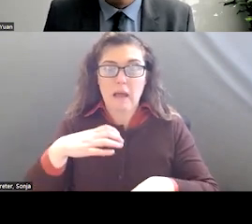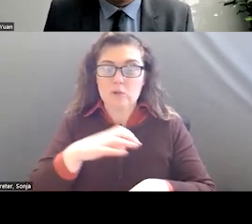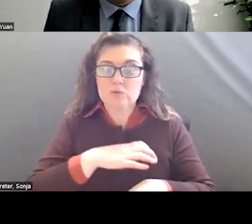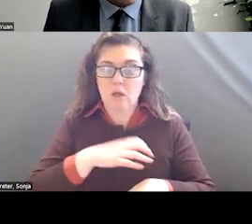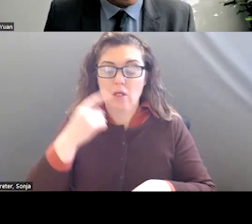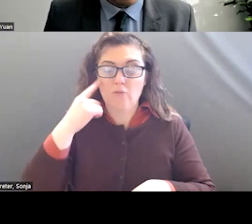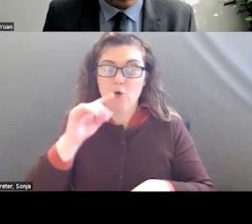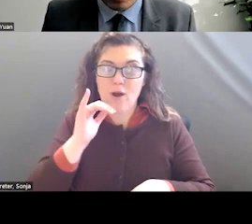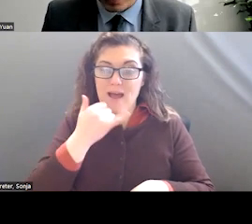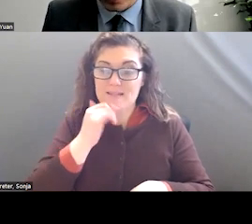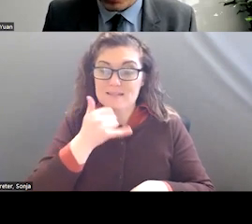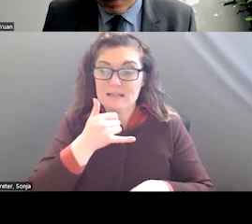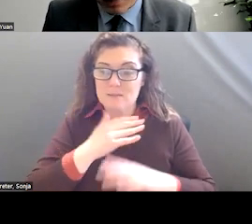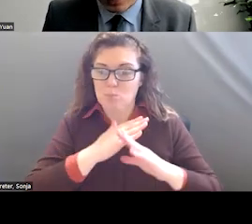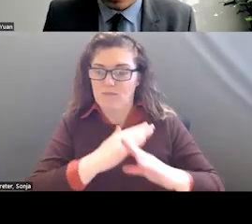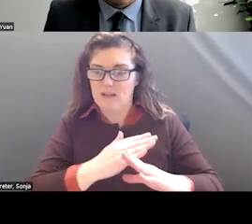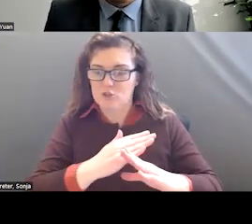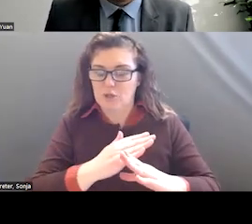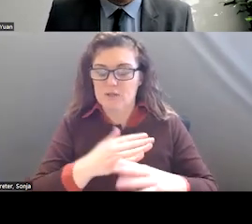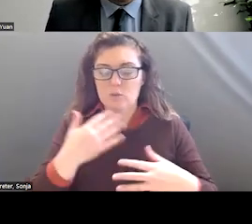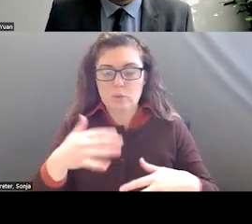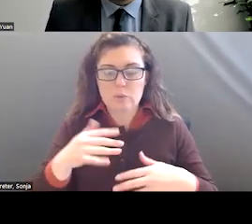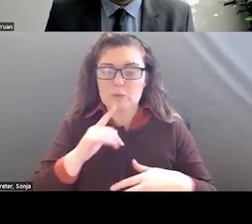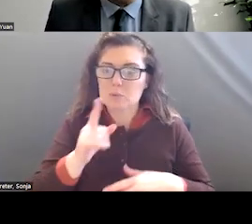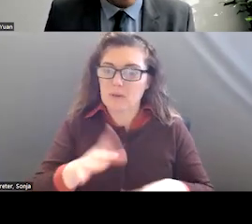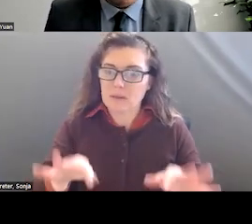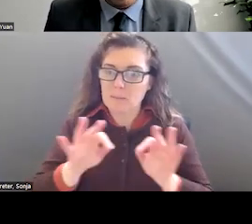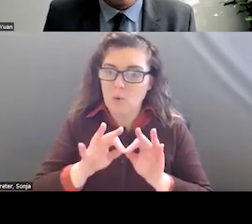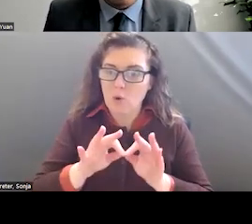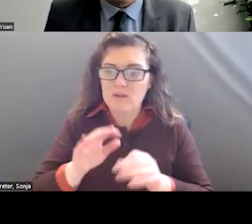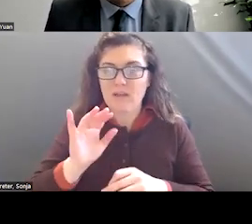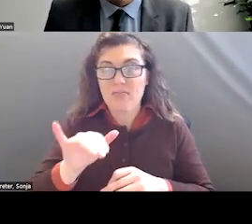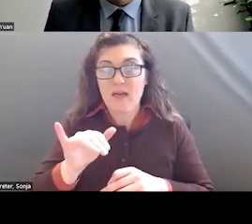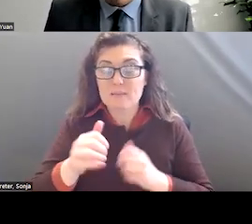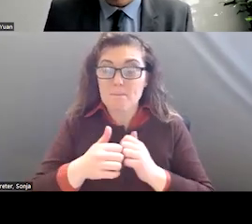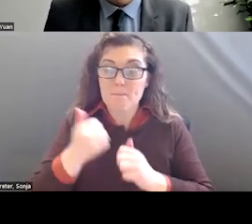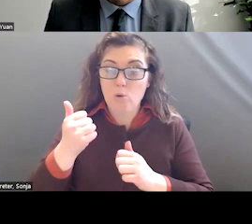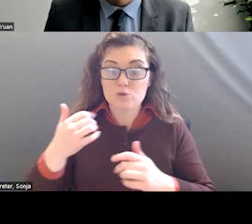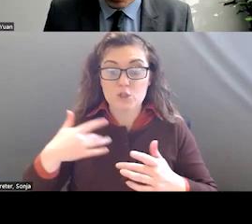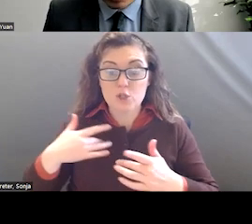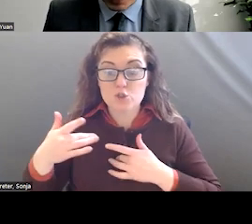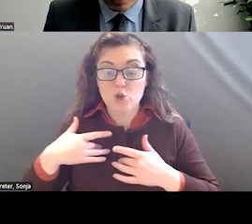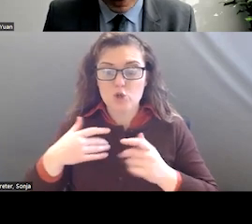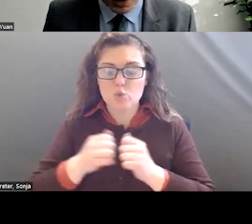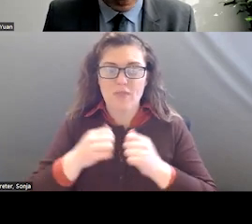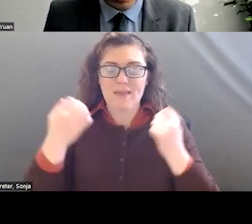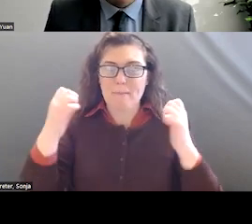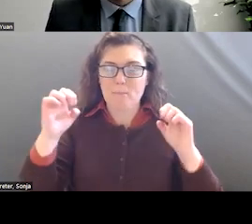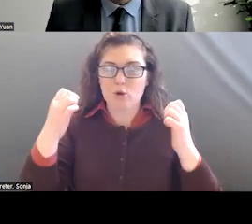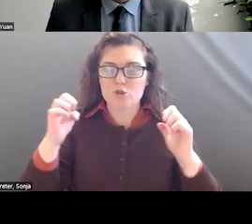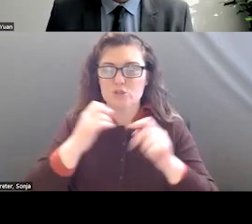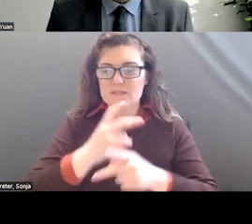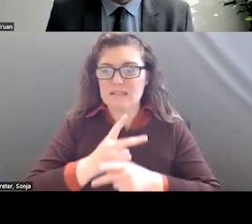THIS IS VERY FORWARD THINKING OF THEM. THEY THOUGHT THERE NEEDED